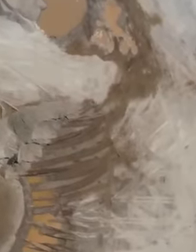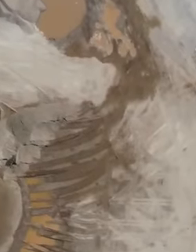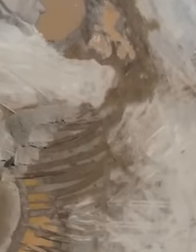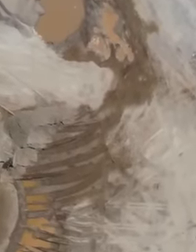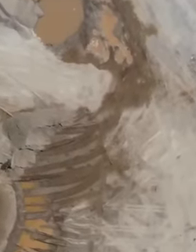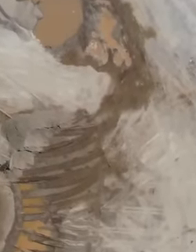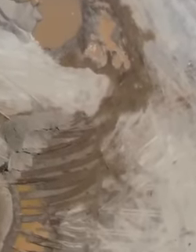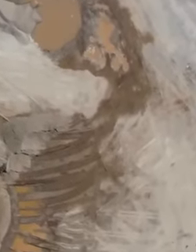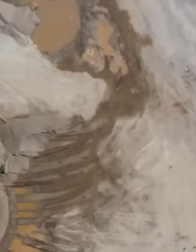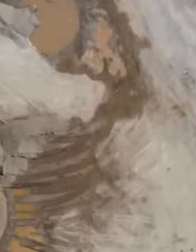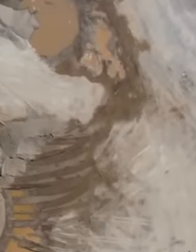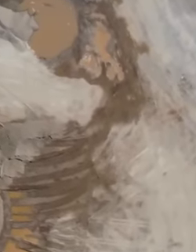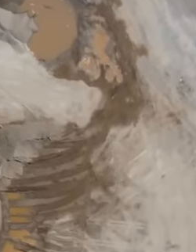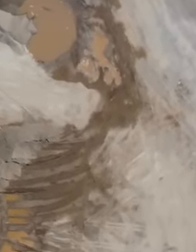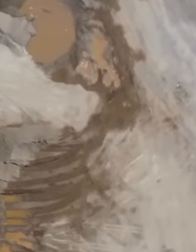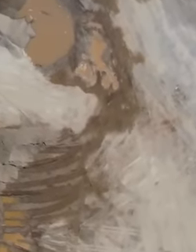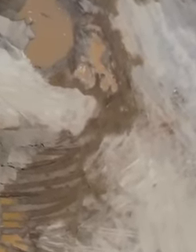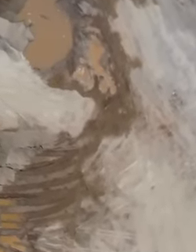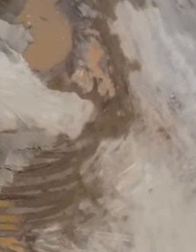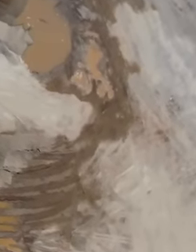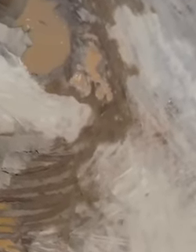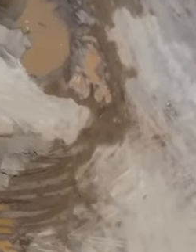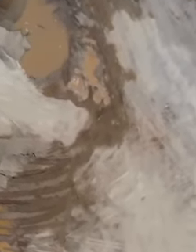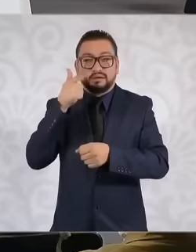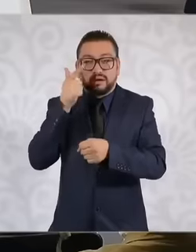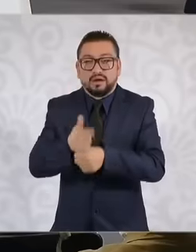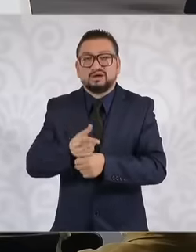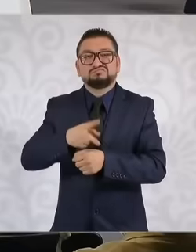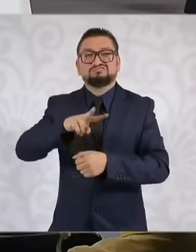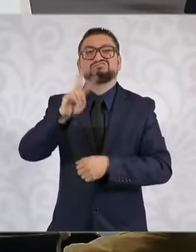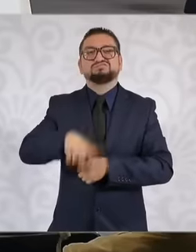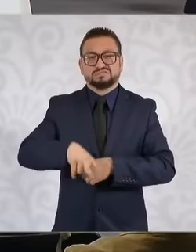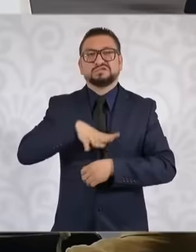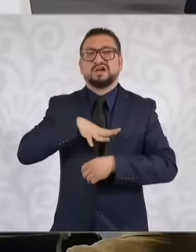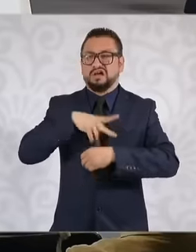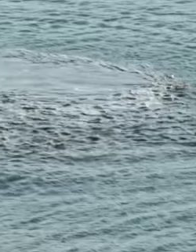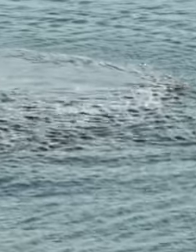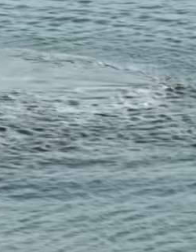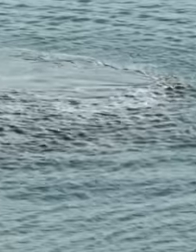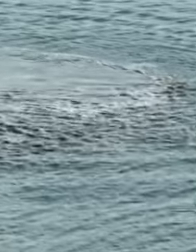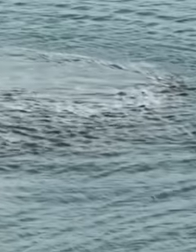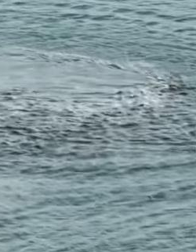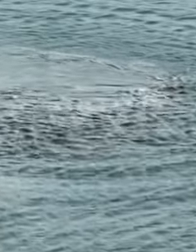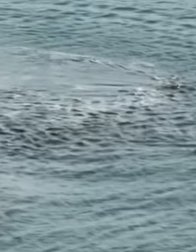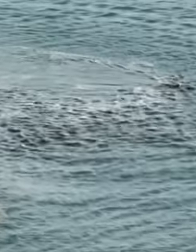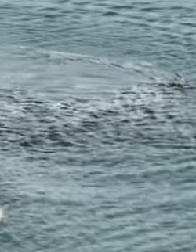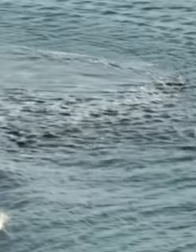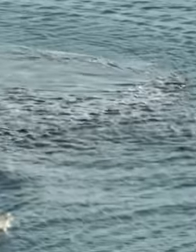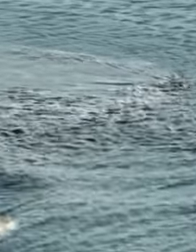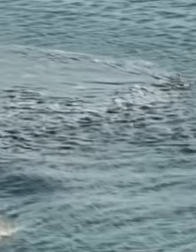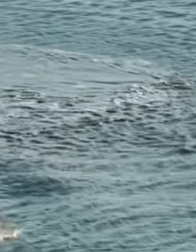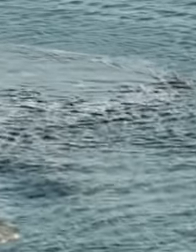the profepa confirmed these damages true the impact to the underground hydrological system 20 times more